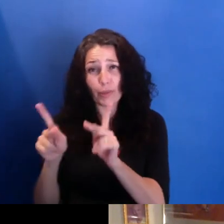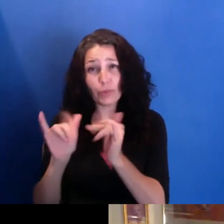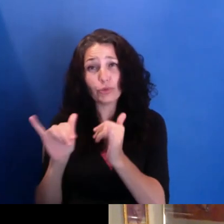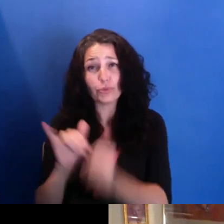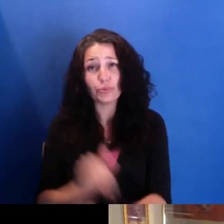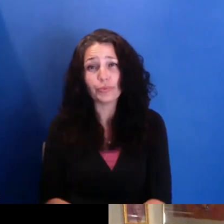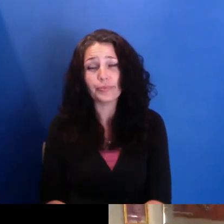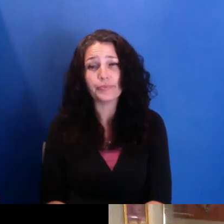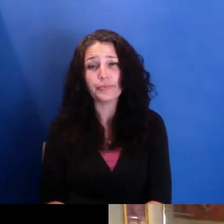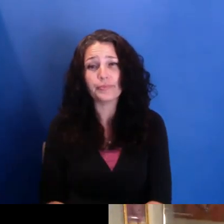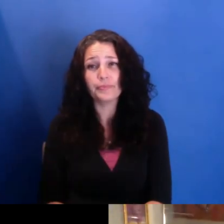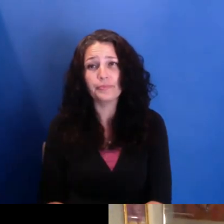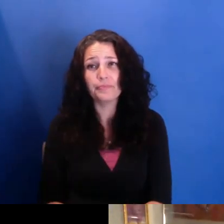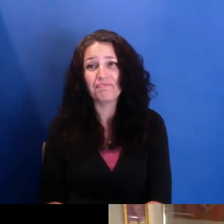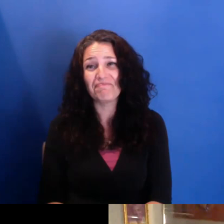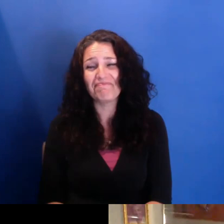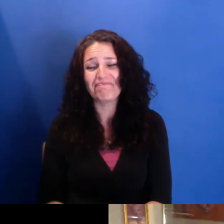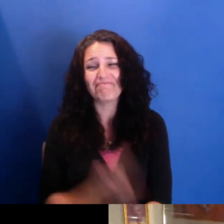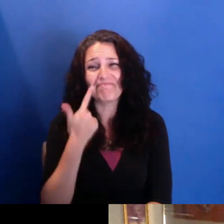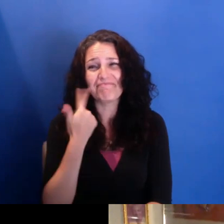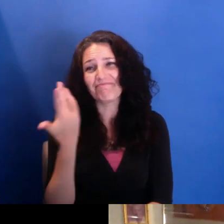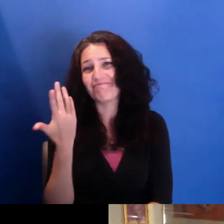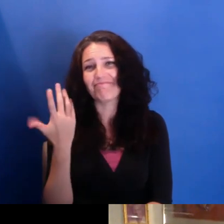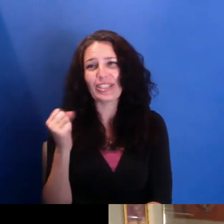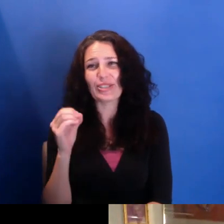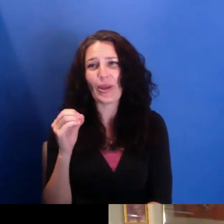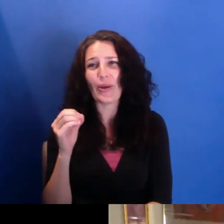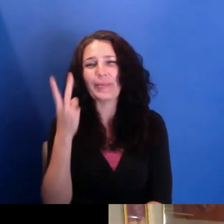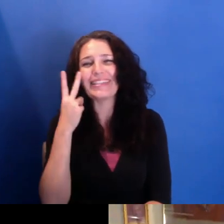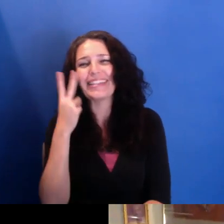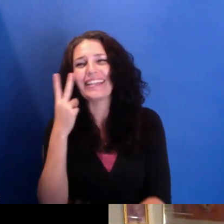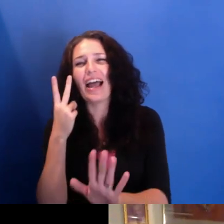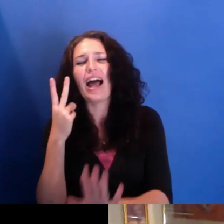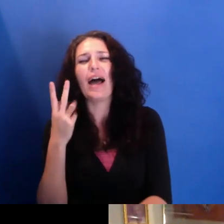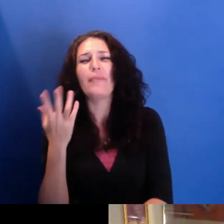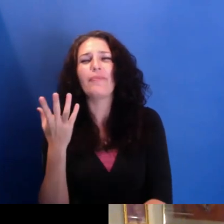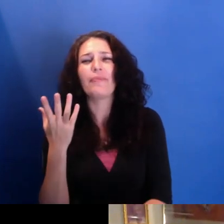So let's see. I wanted to-- I mean, I think you've touched on it a bit,